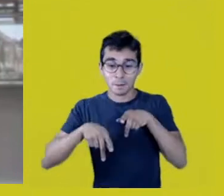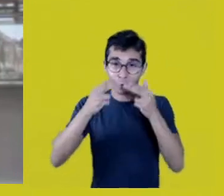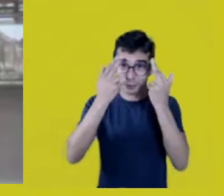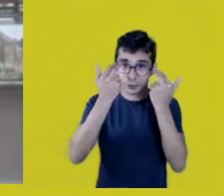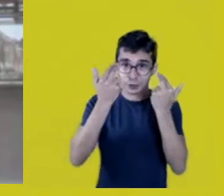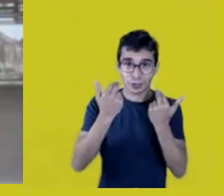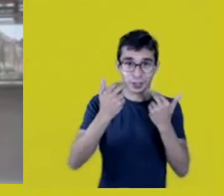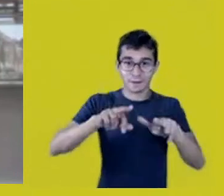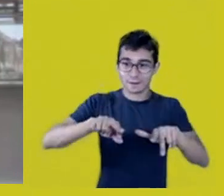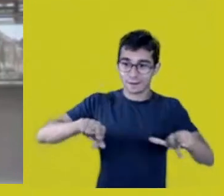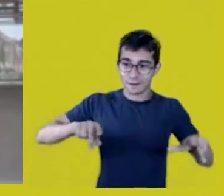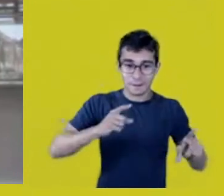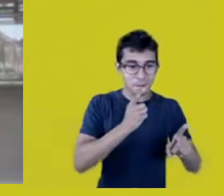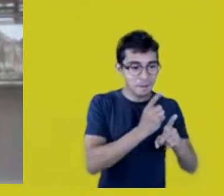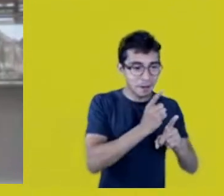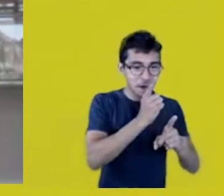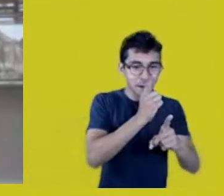Capanã